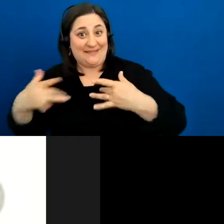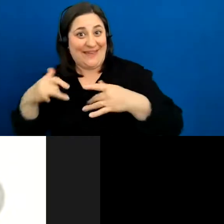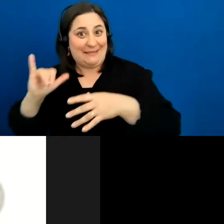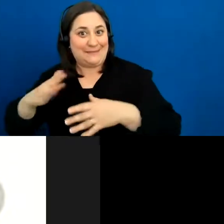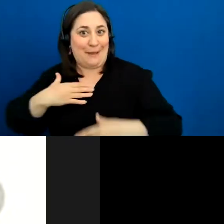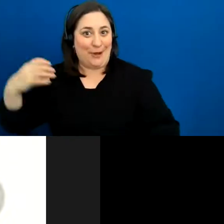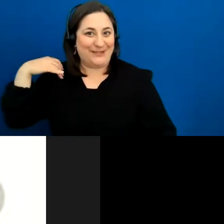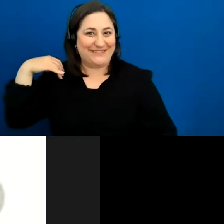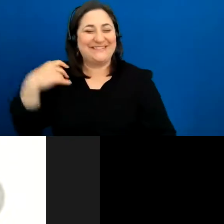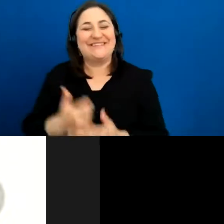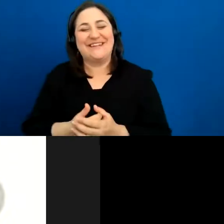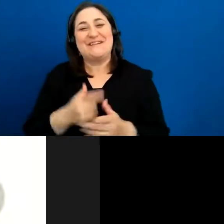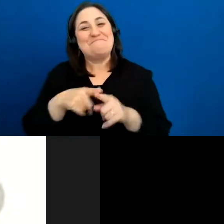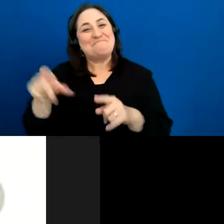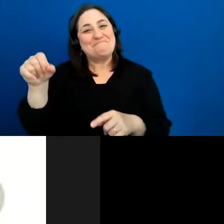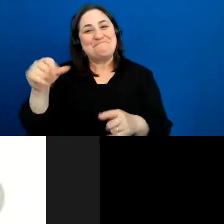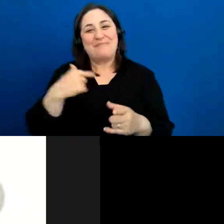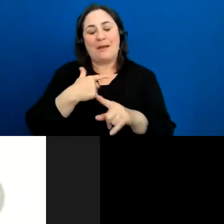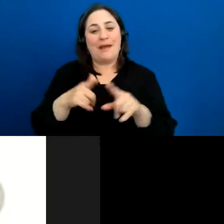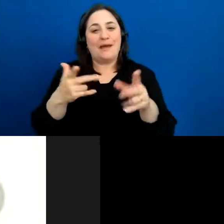But yeah, I kind of wanted to just touch base on